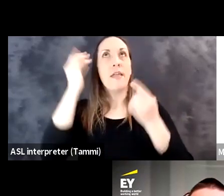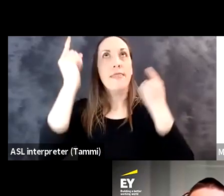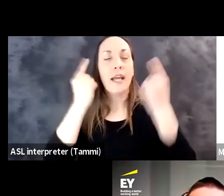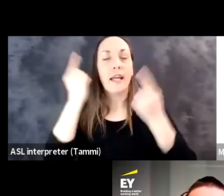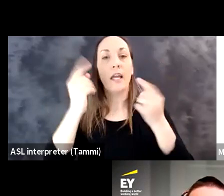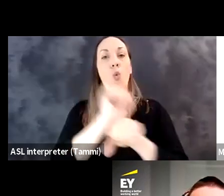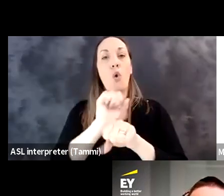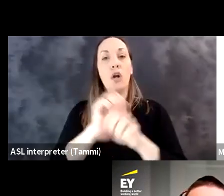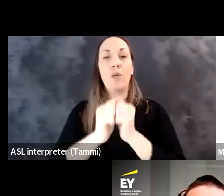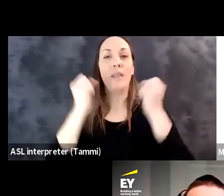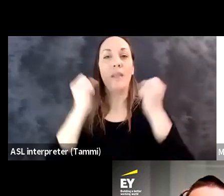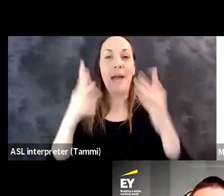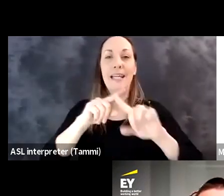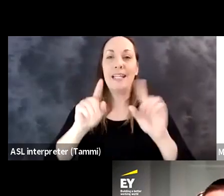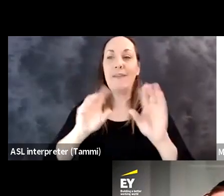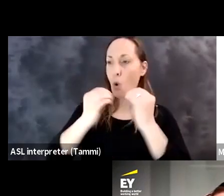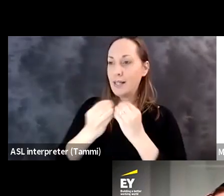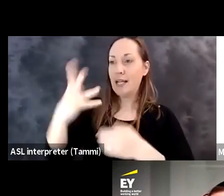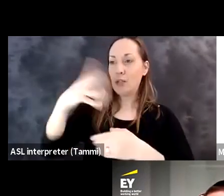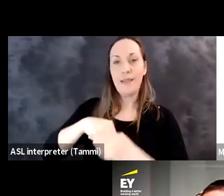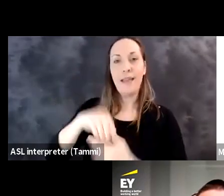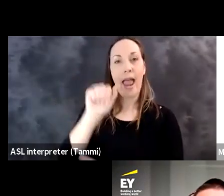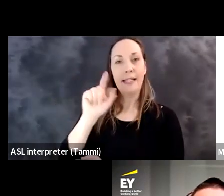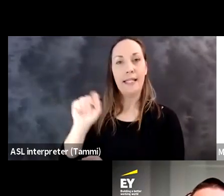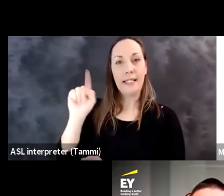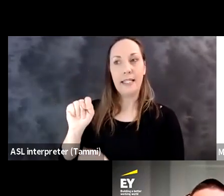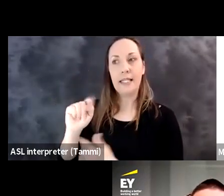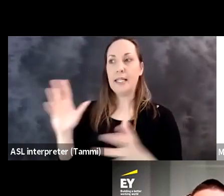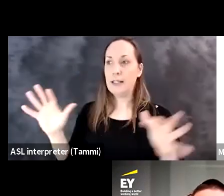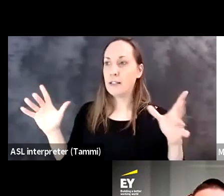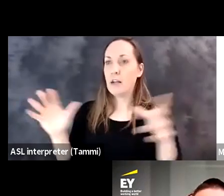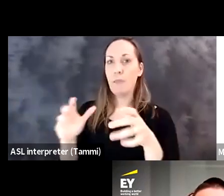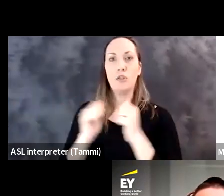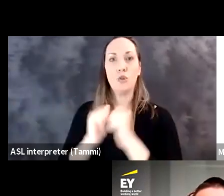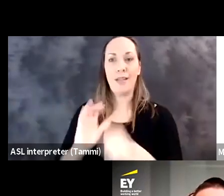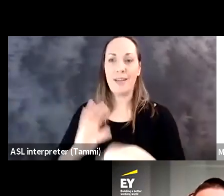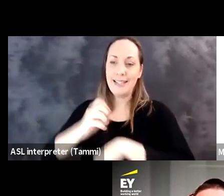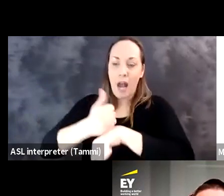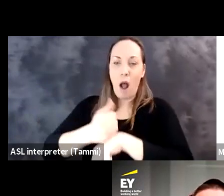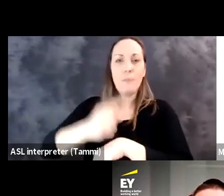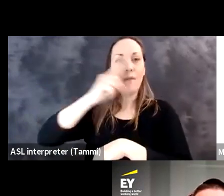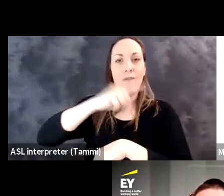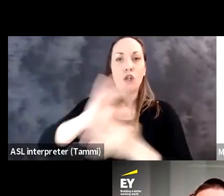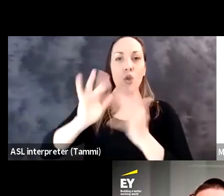know, with our out of the box thinking and working with many different organizations within AT&T, coming